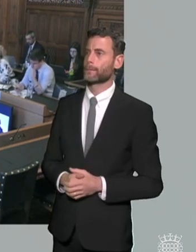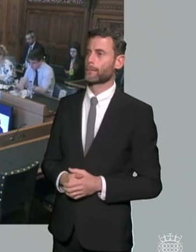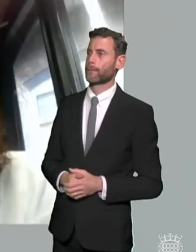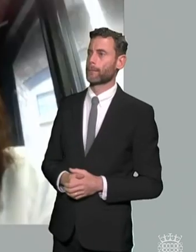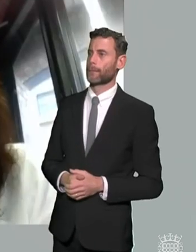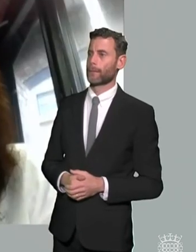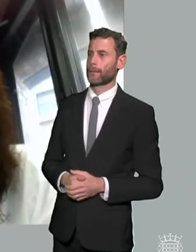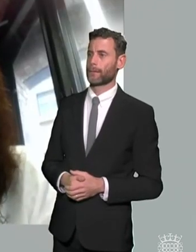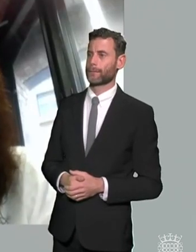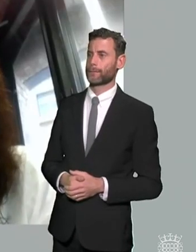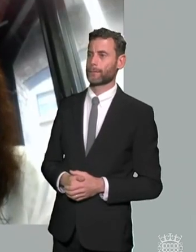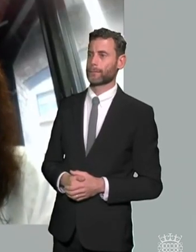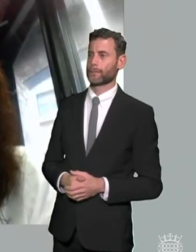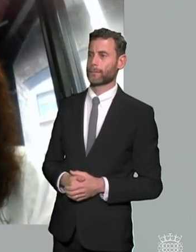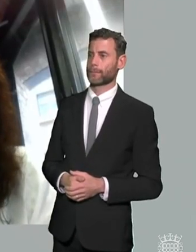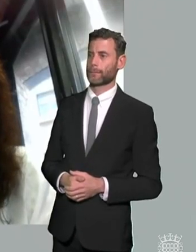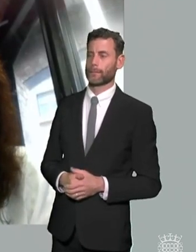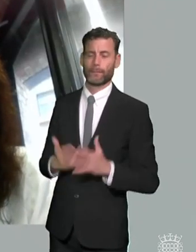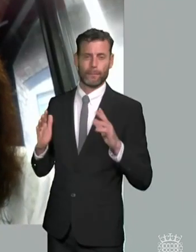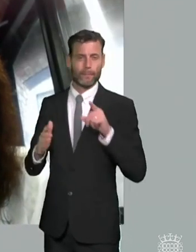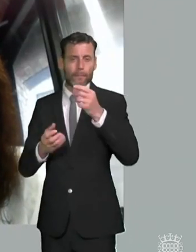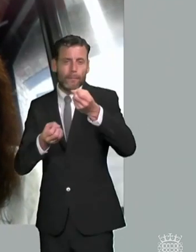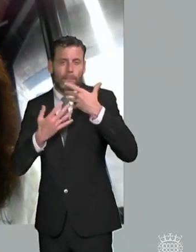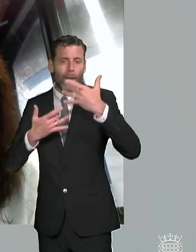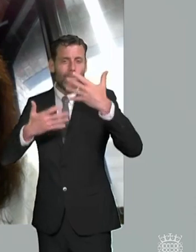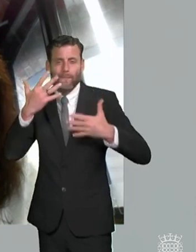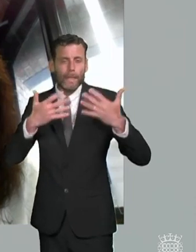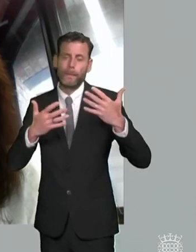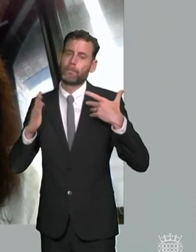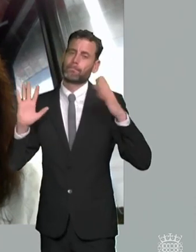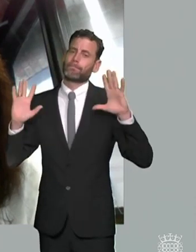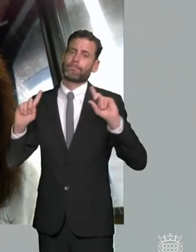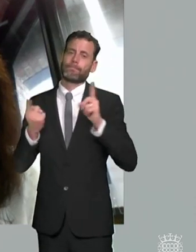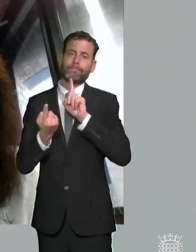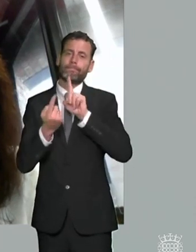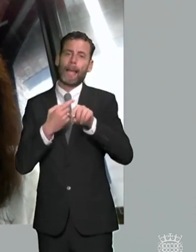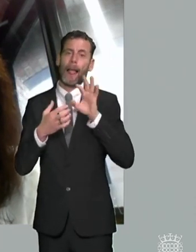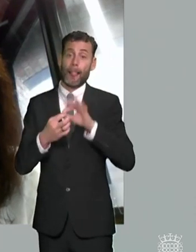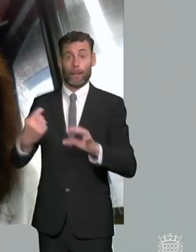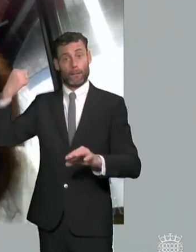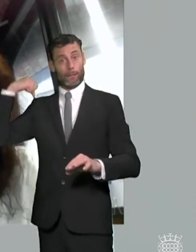um i i i i'm not close enough to the figures in terms of um in terms of diagnosis of